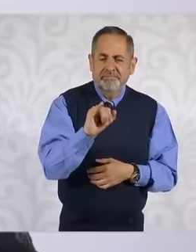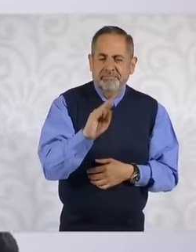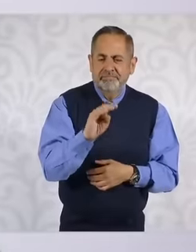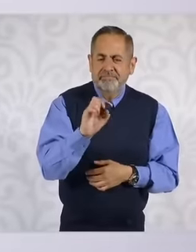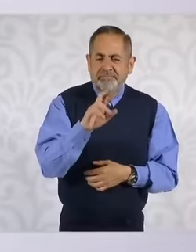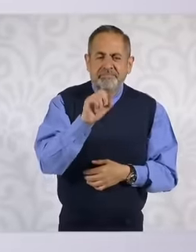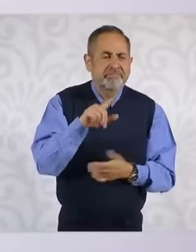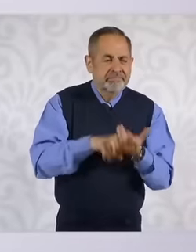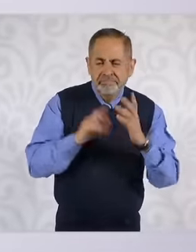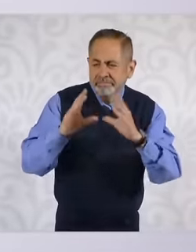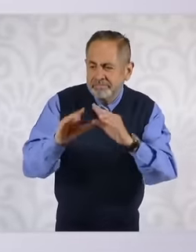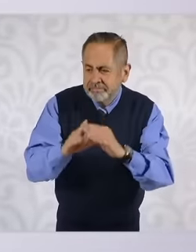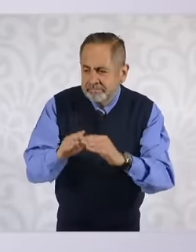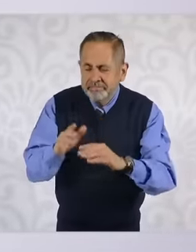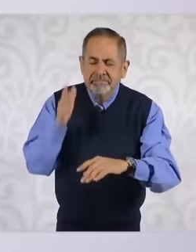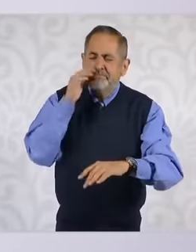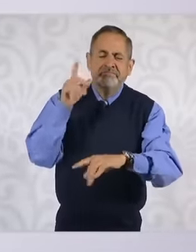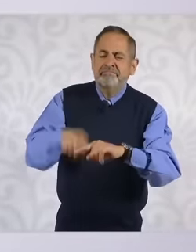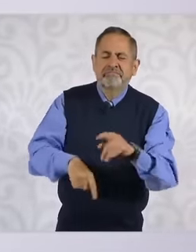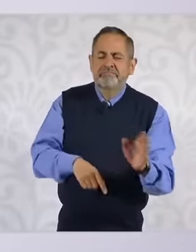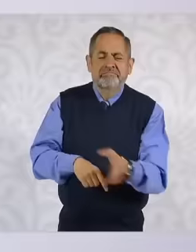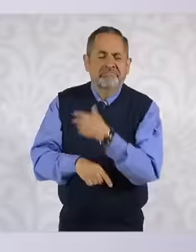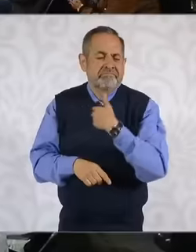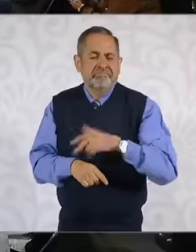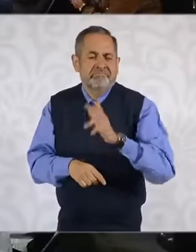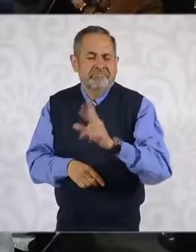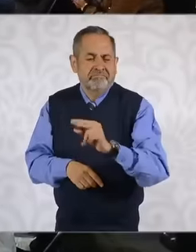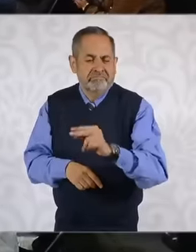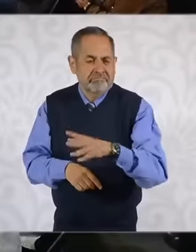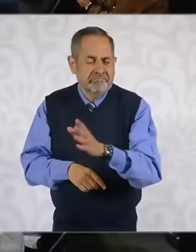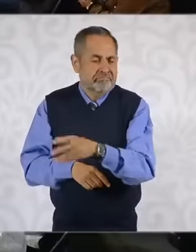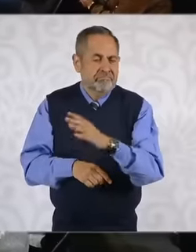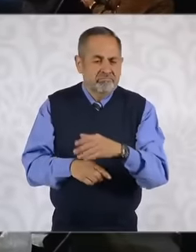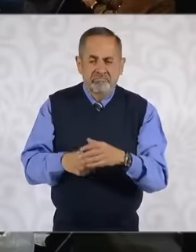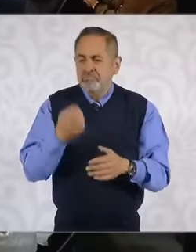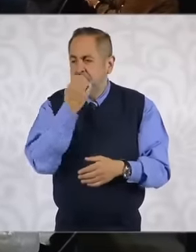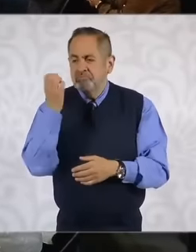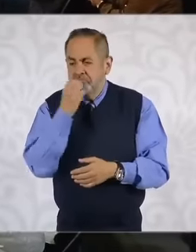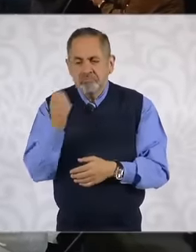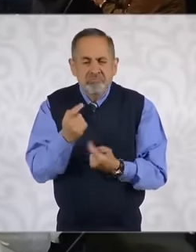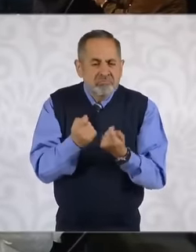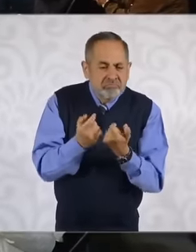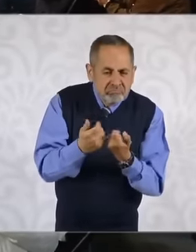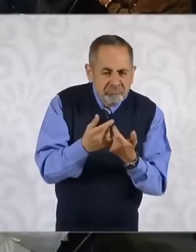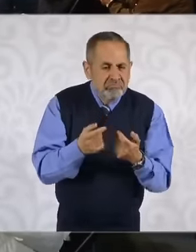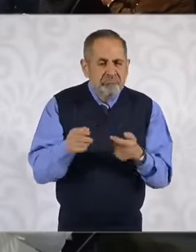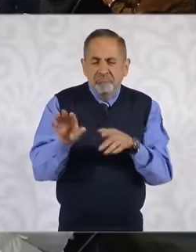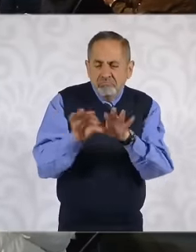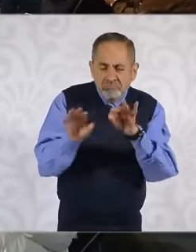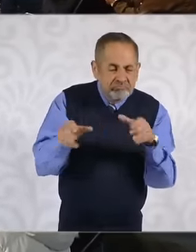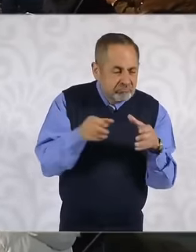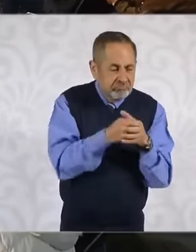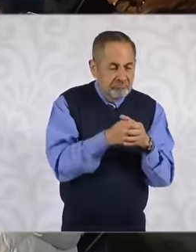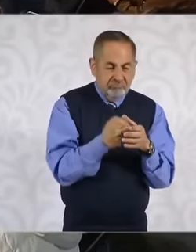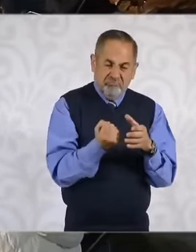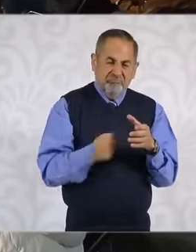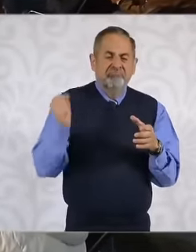reducing entry to schools, setting super difficult exams so that